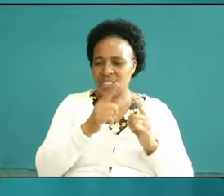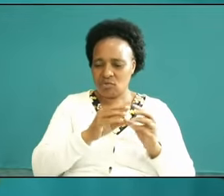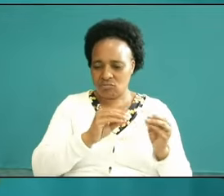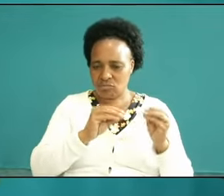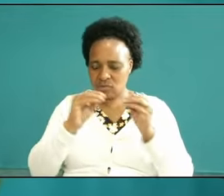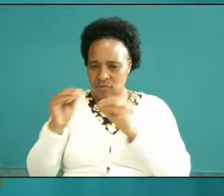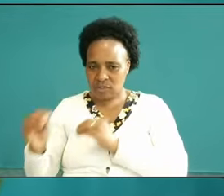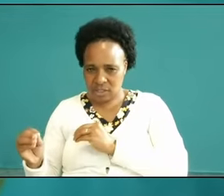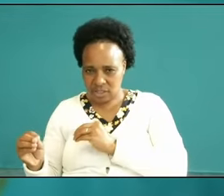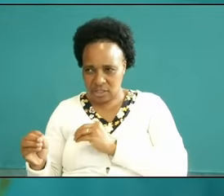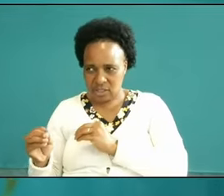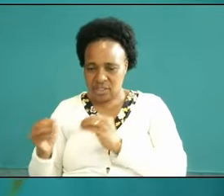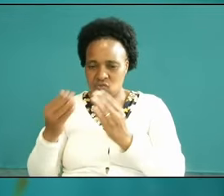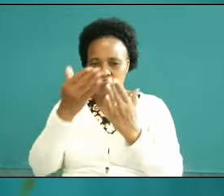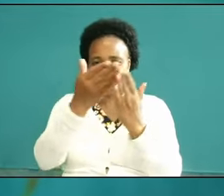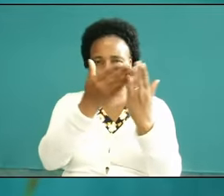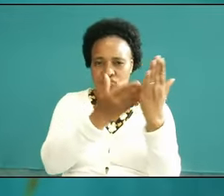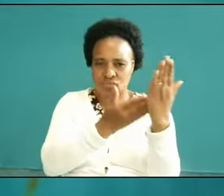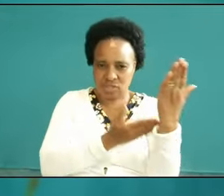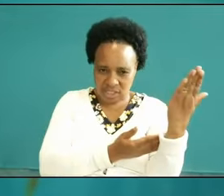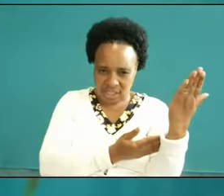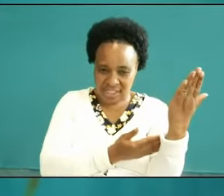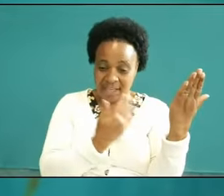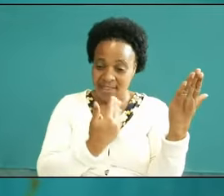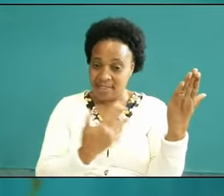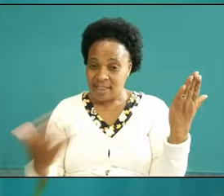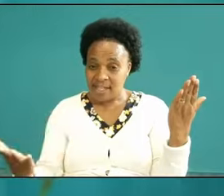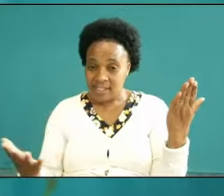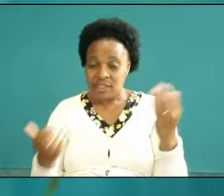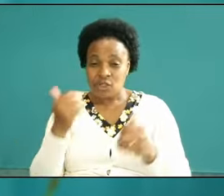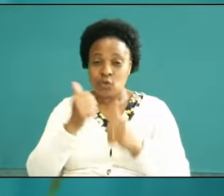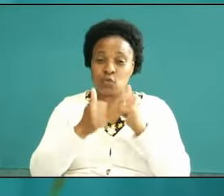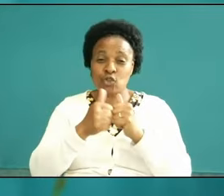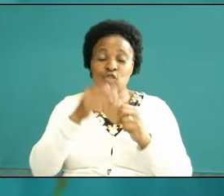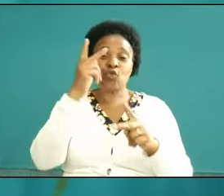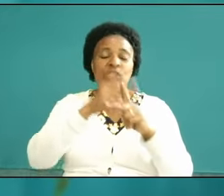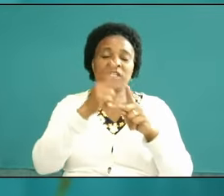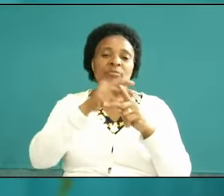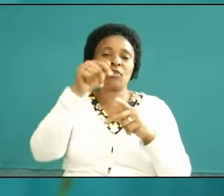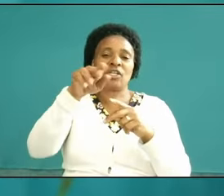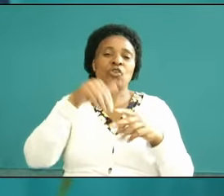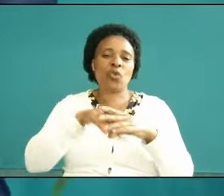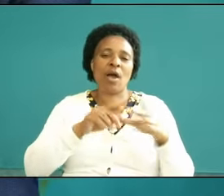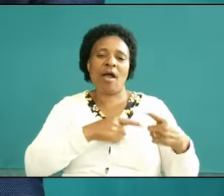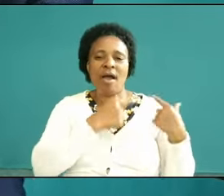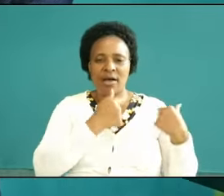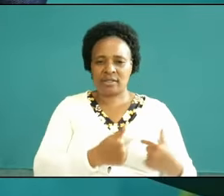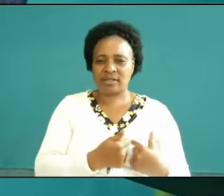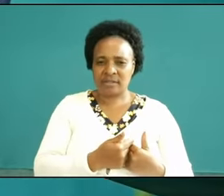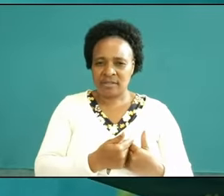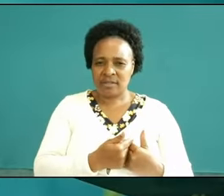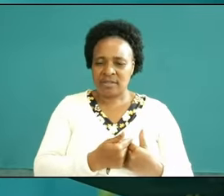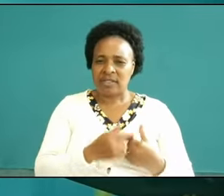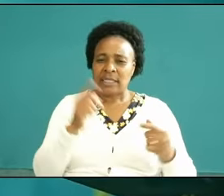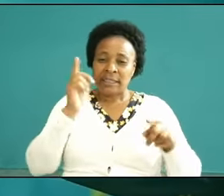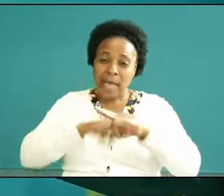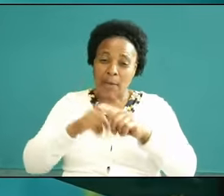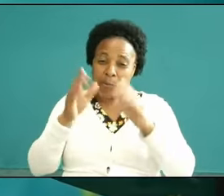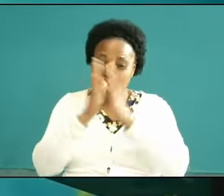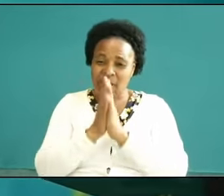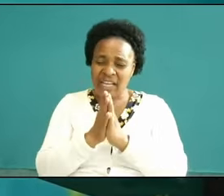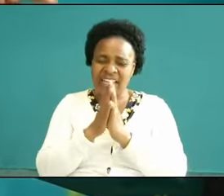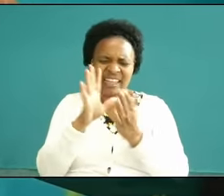list things that you keep in your heart so that even when you are praying the spirit is not with